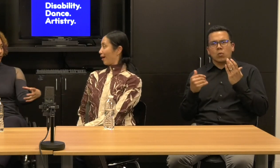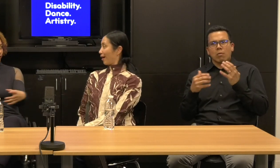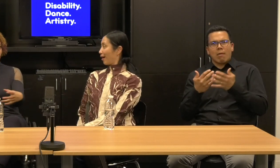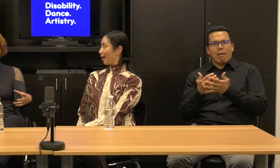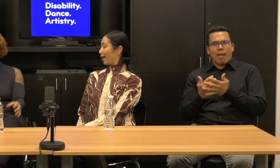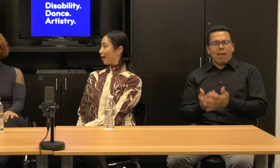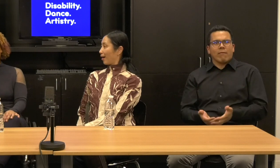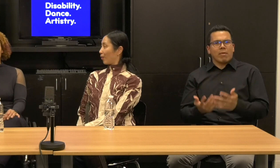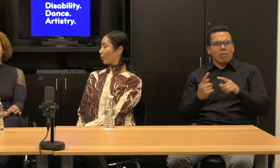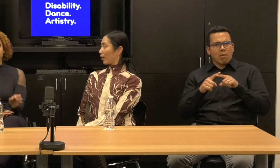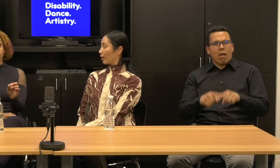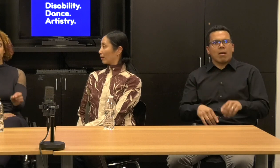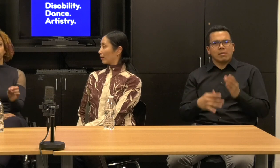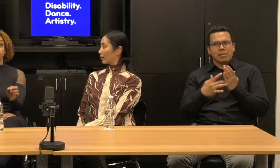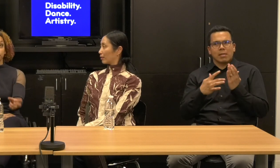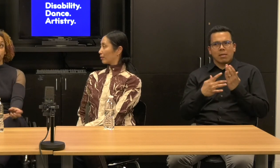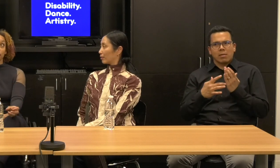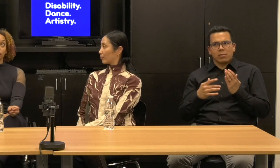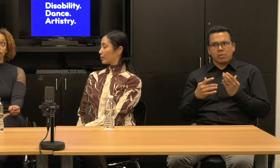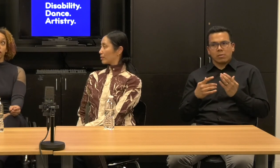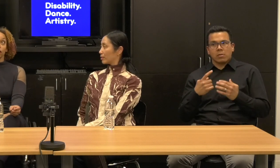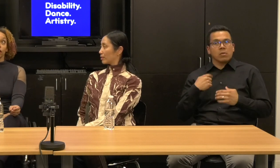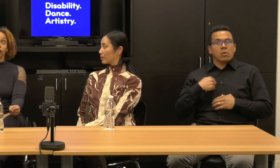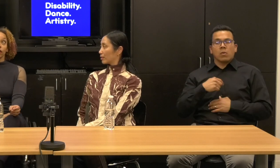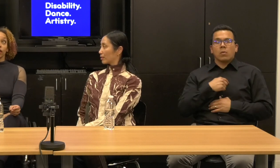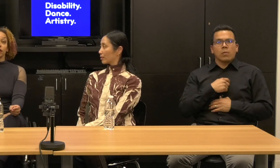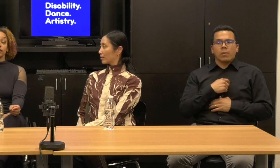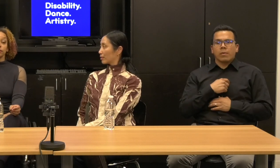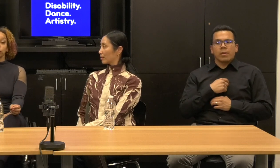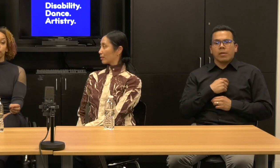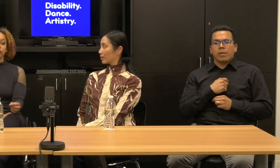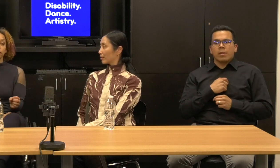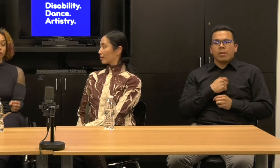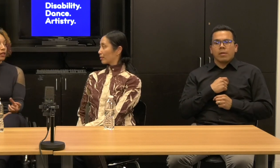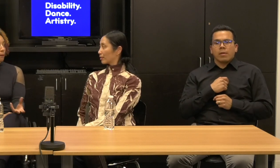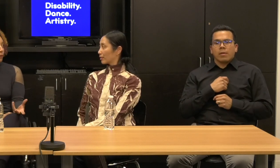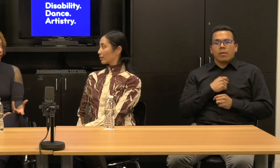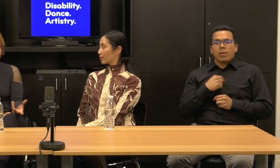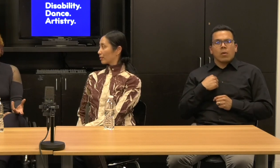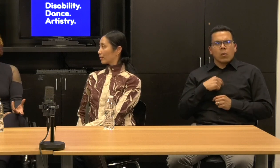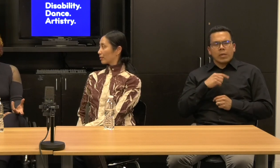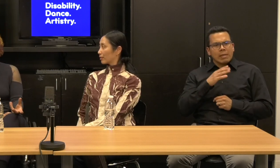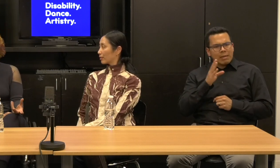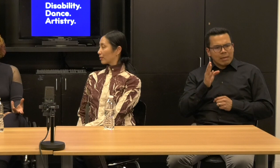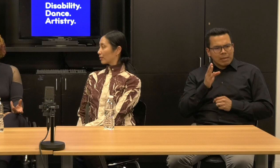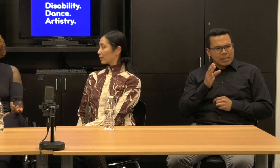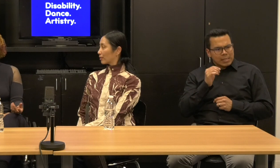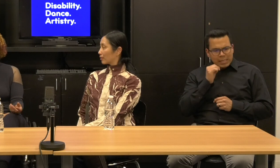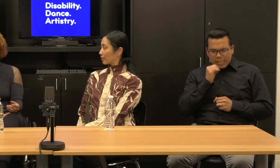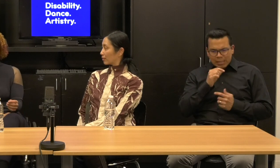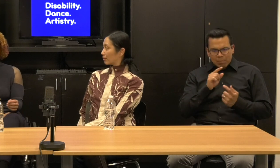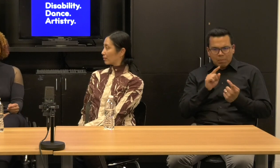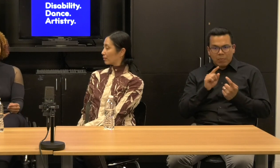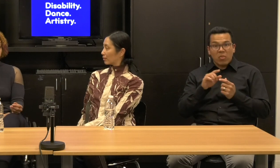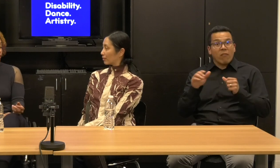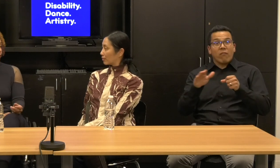All of this and we didn't meet, we didn't meet in person, the full team until August